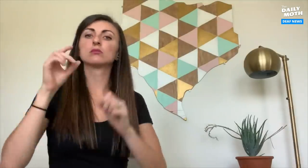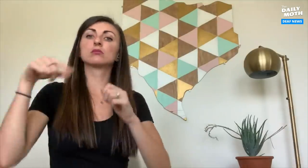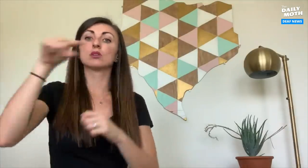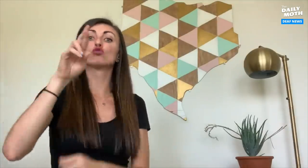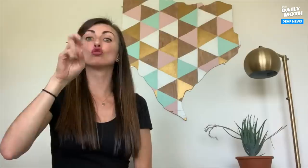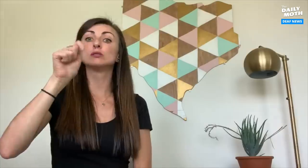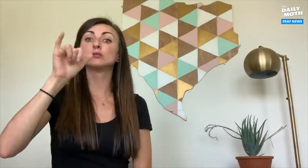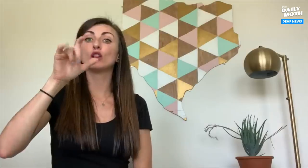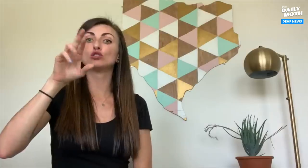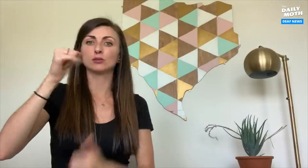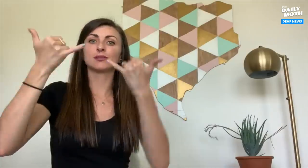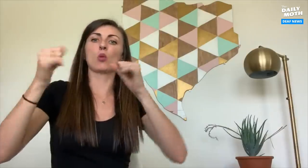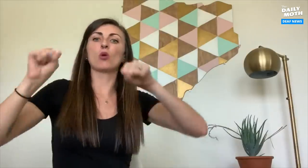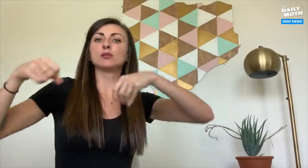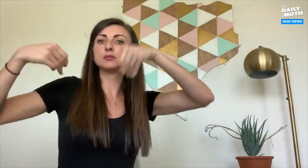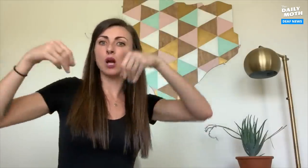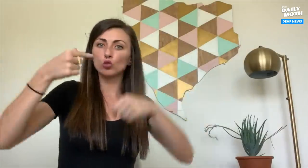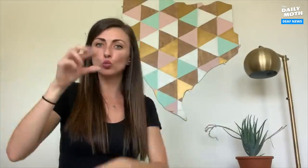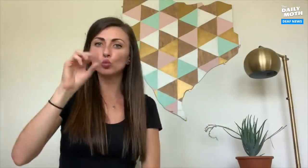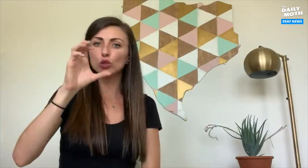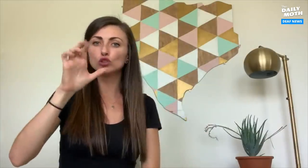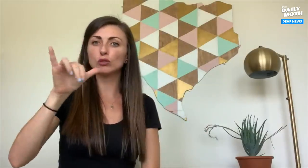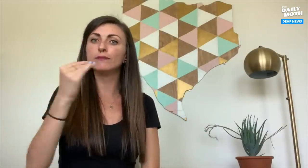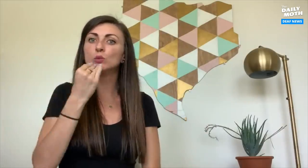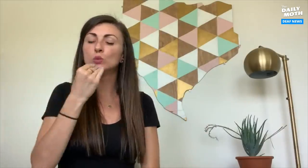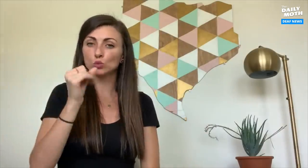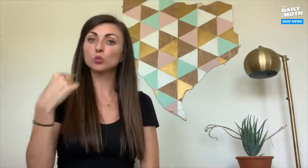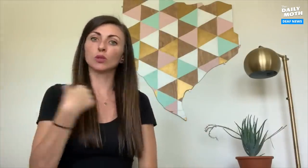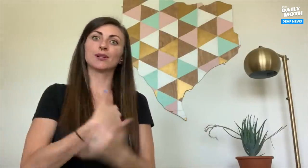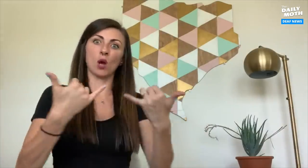since our government passed a bill where our retailers now can sell grocery food.